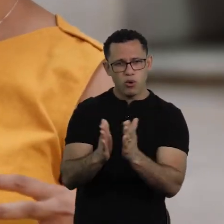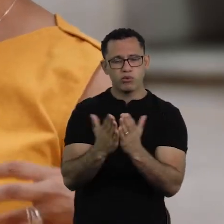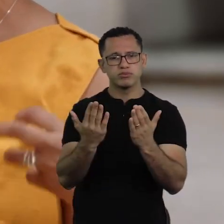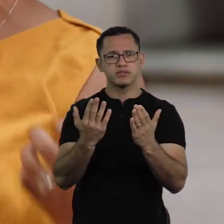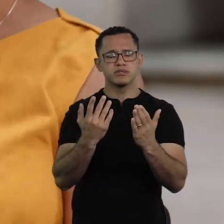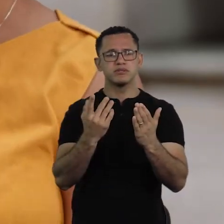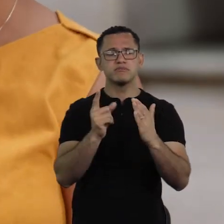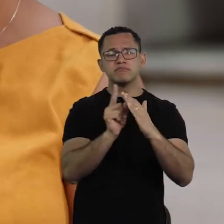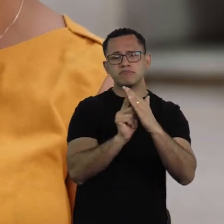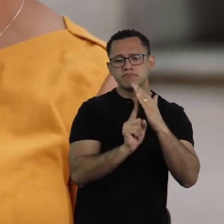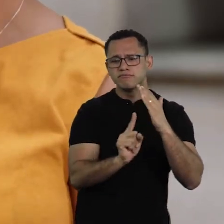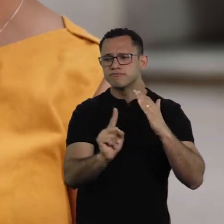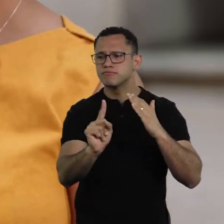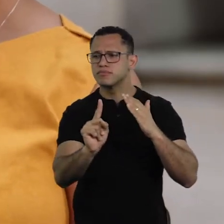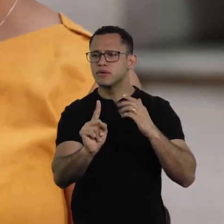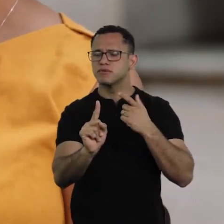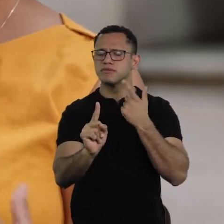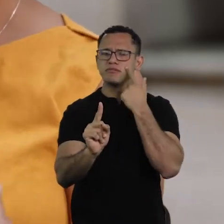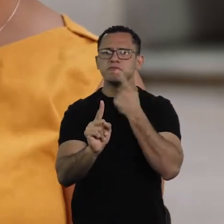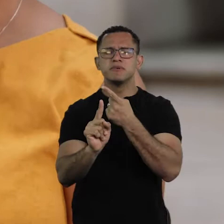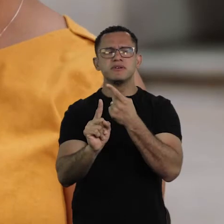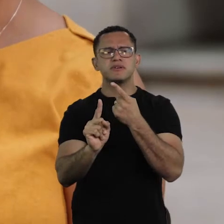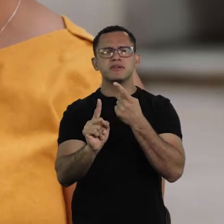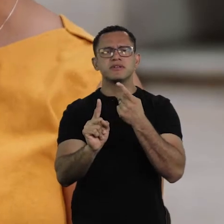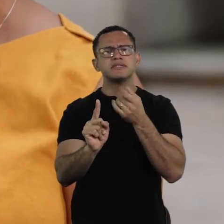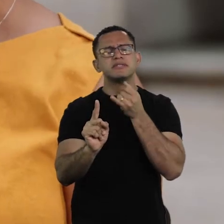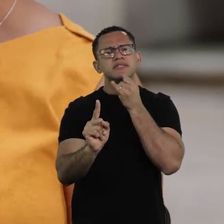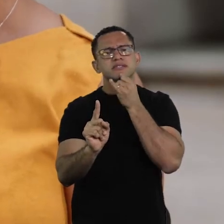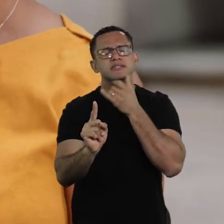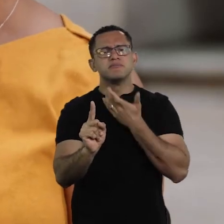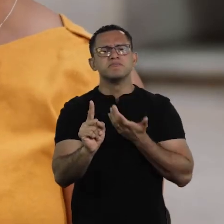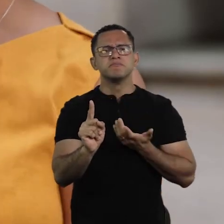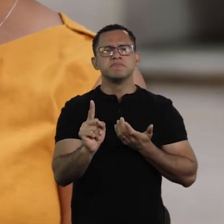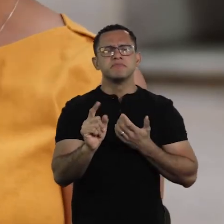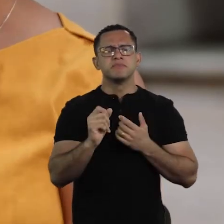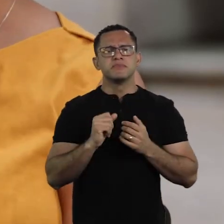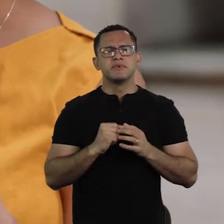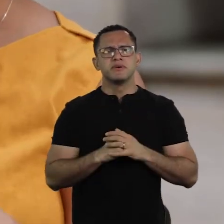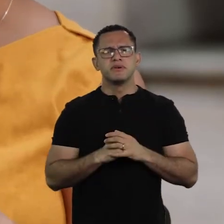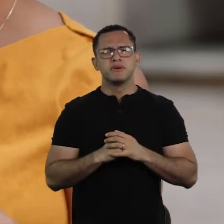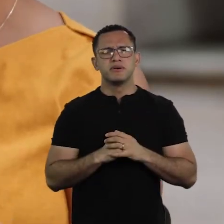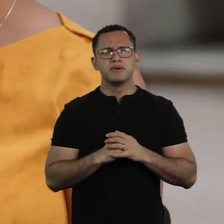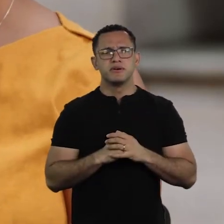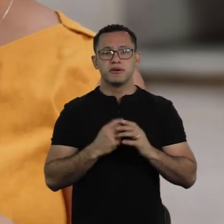left home when the recommendation